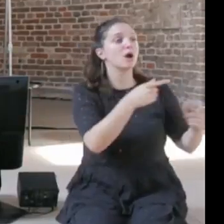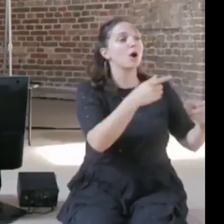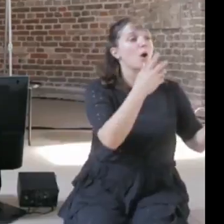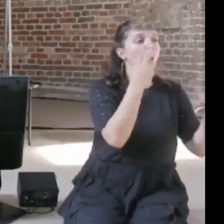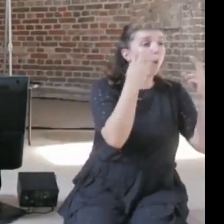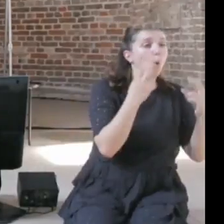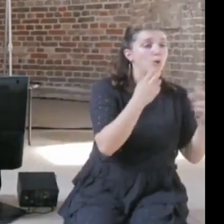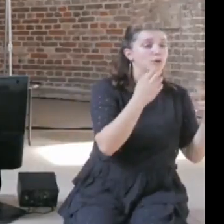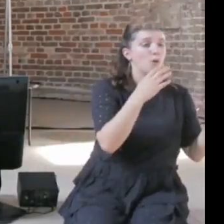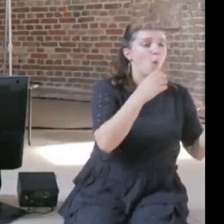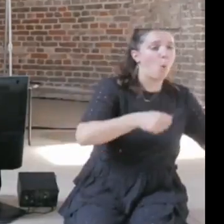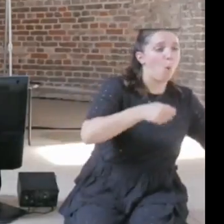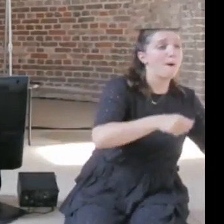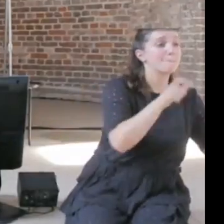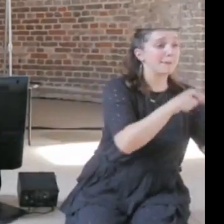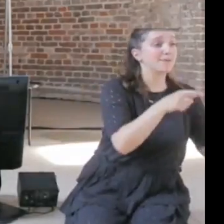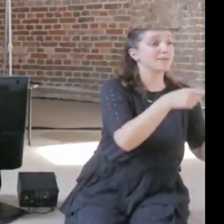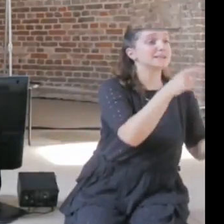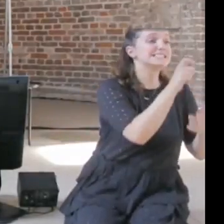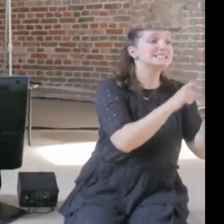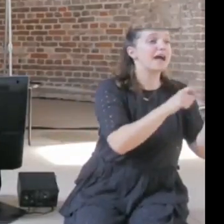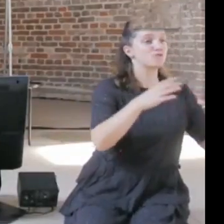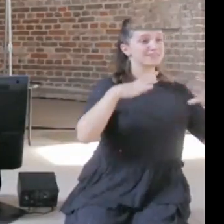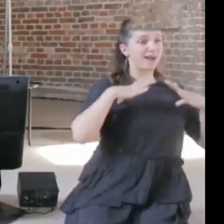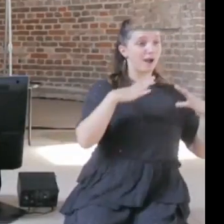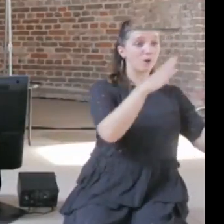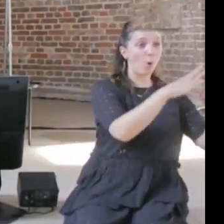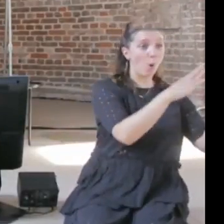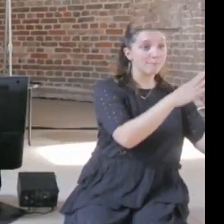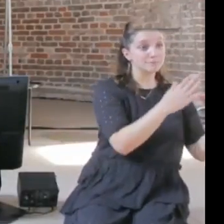the Internet should be allowed to govern the Internet, and that might actually be a good